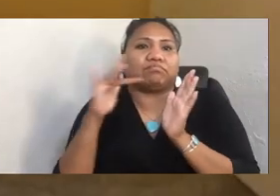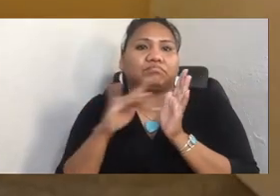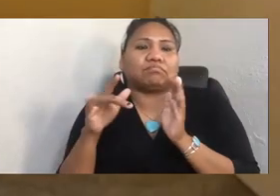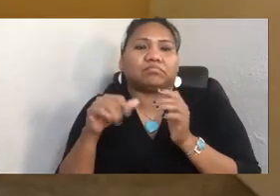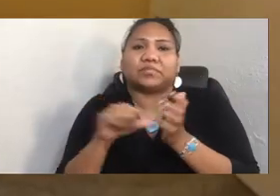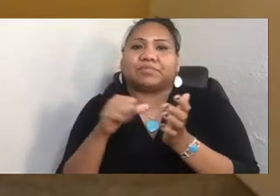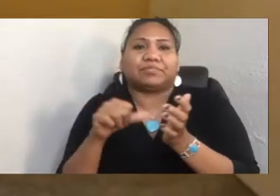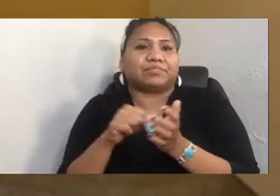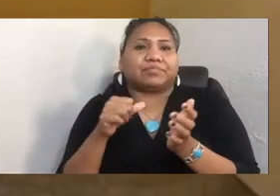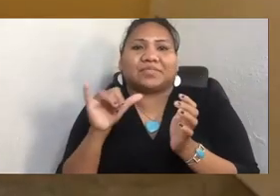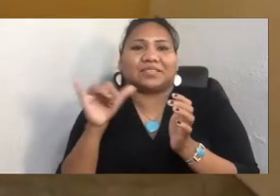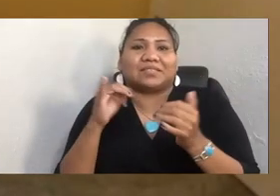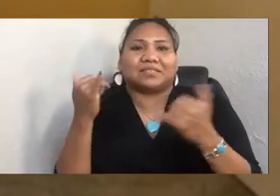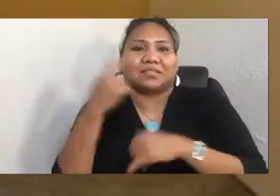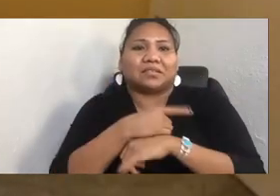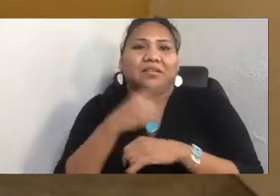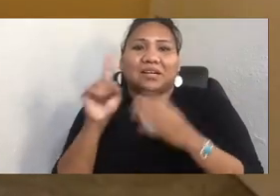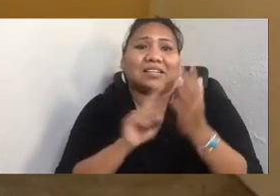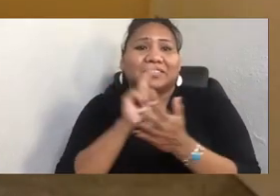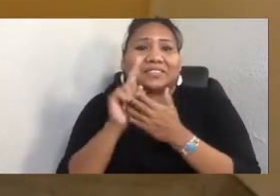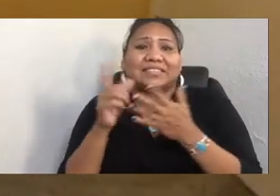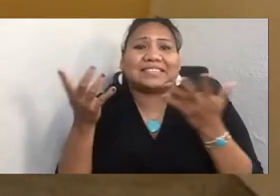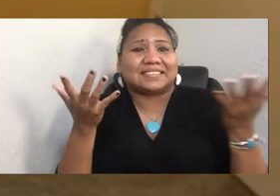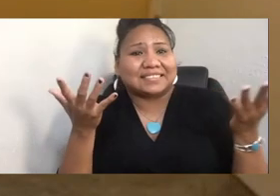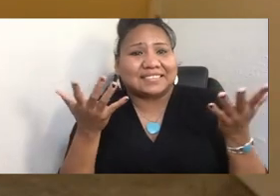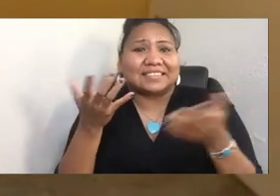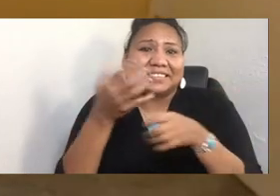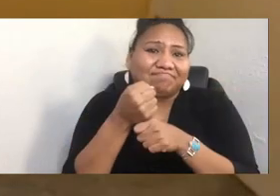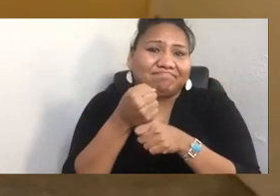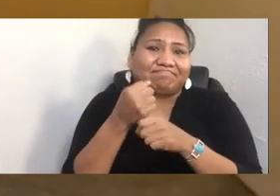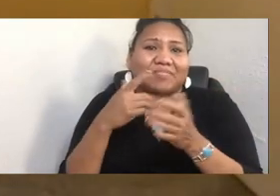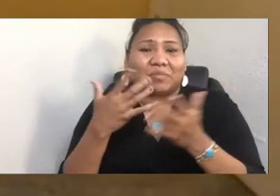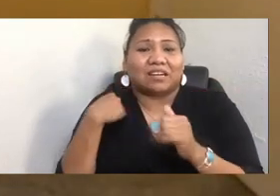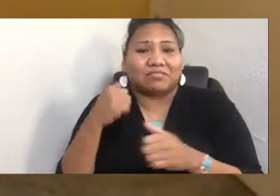And so I do have to figure out at some point how to put all of those people that I photographed into one